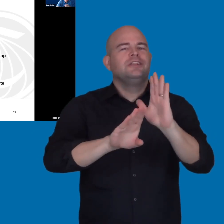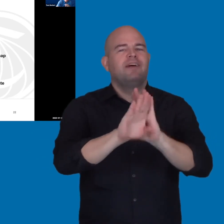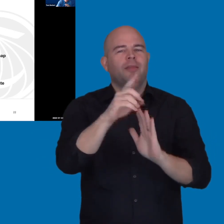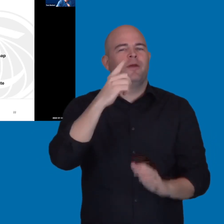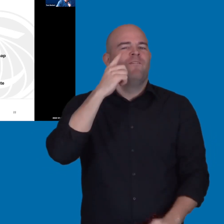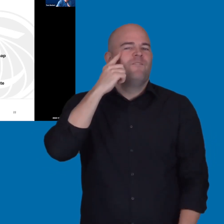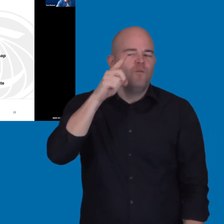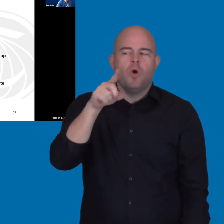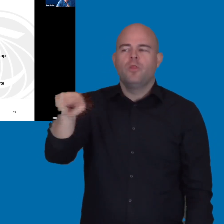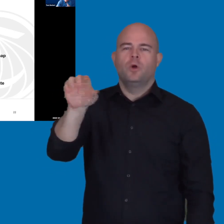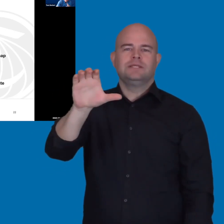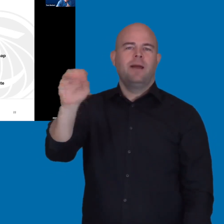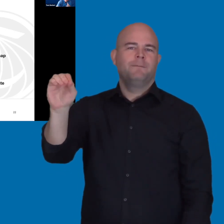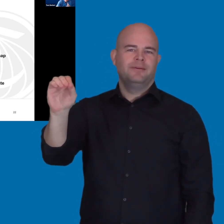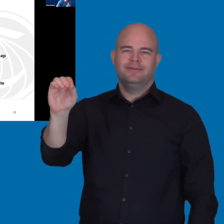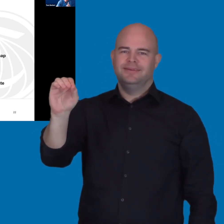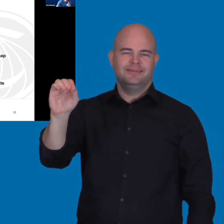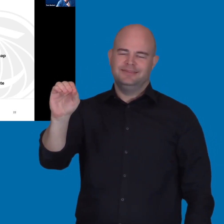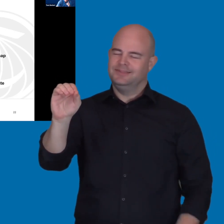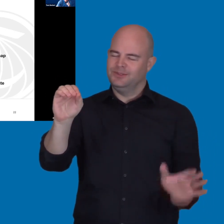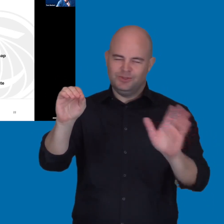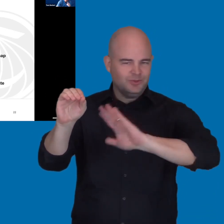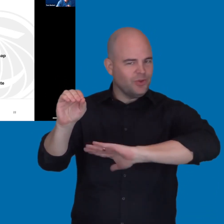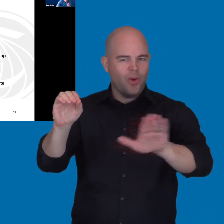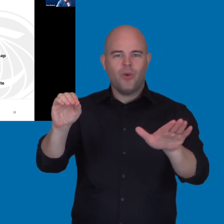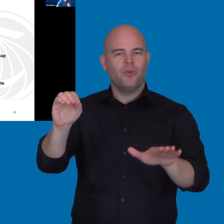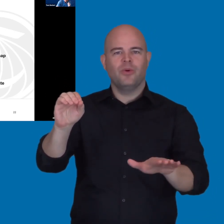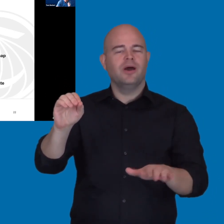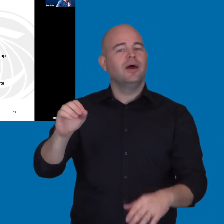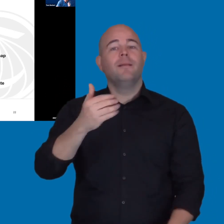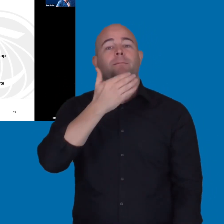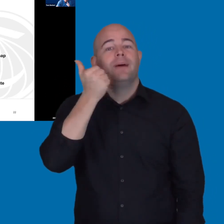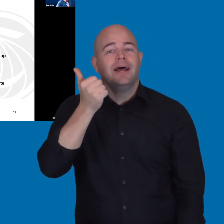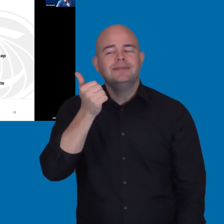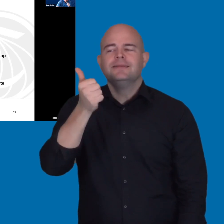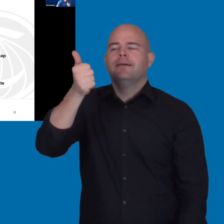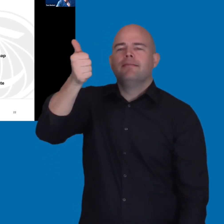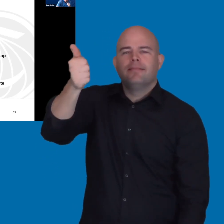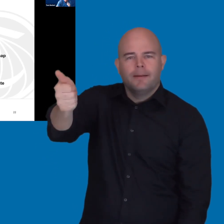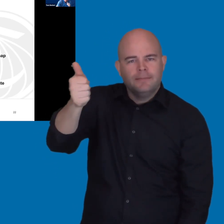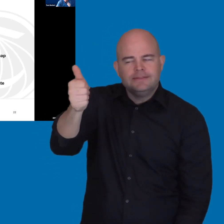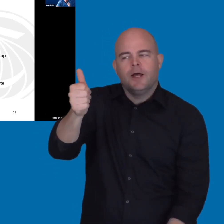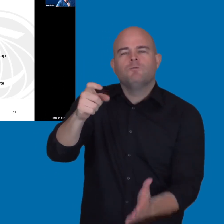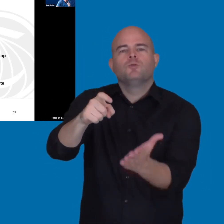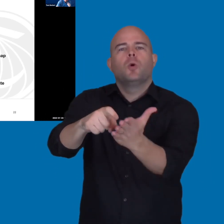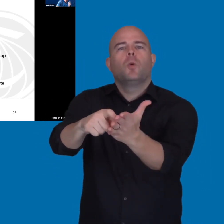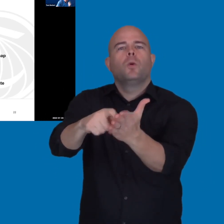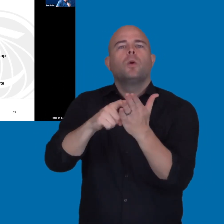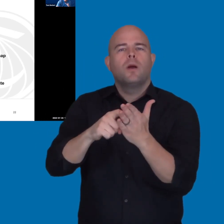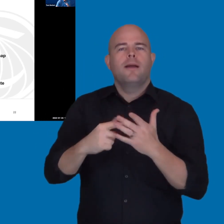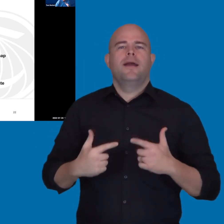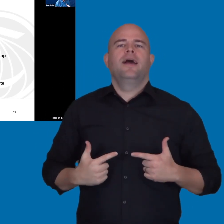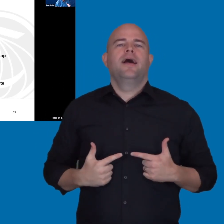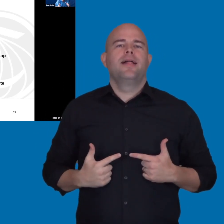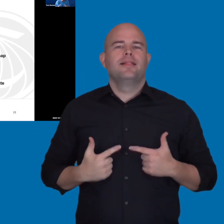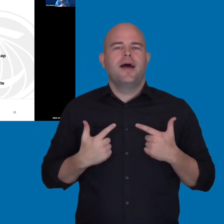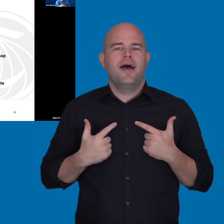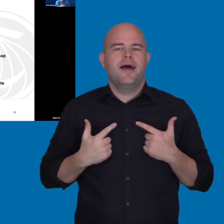The best alternative to that is, require your vendors to do a live product accessibility demo.